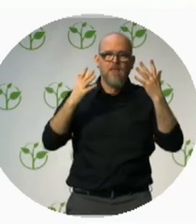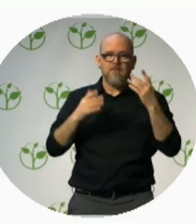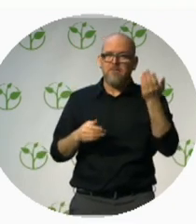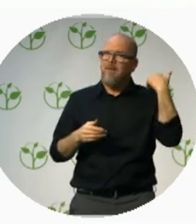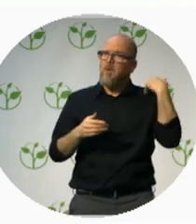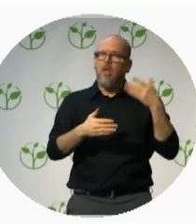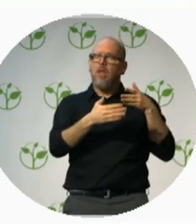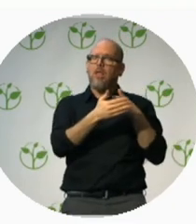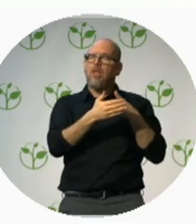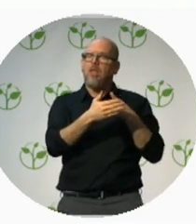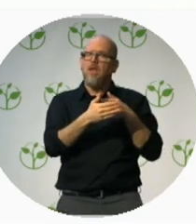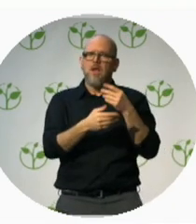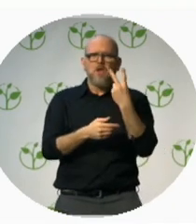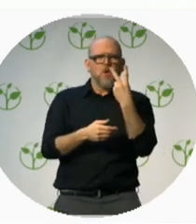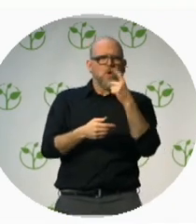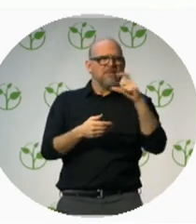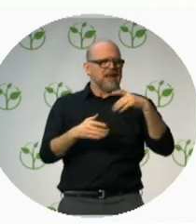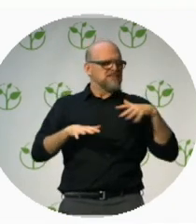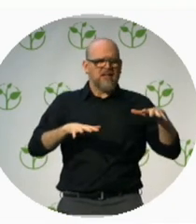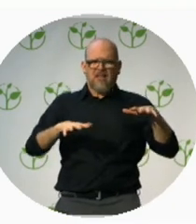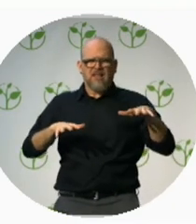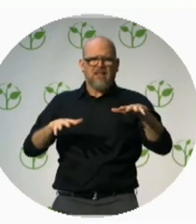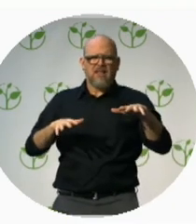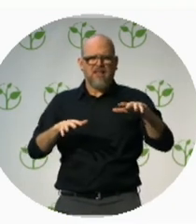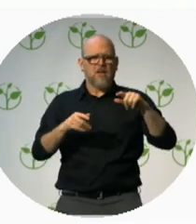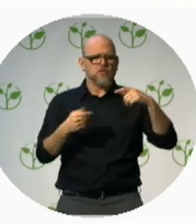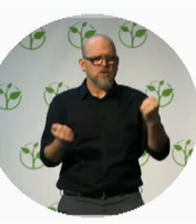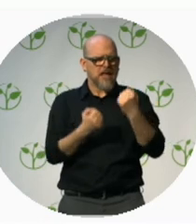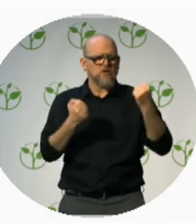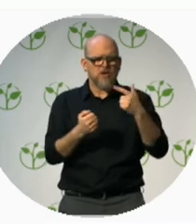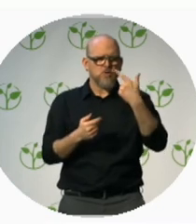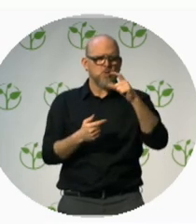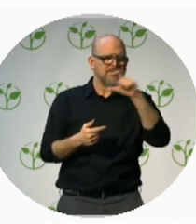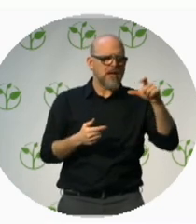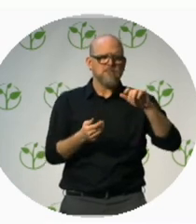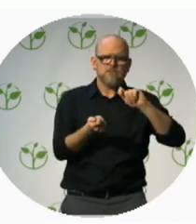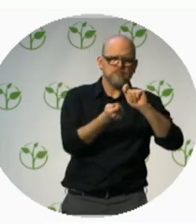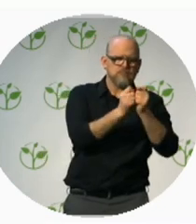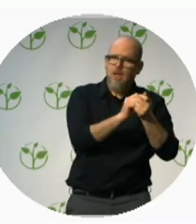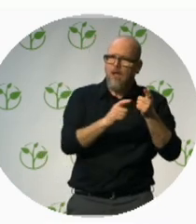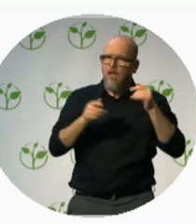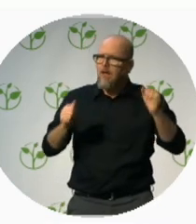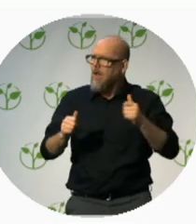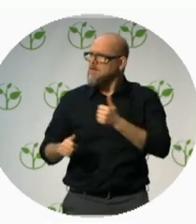You can do what you want to do, you can go where you want to go, most importantly what we have given Ryo is hope.